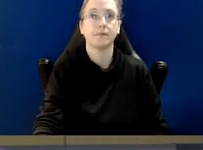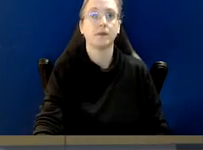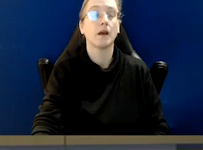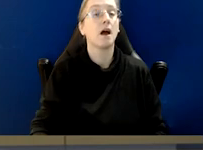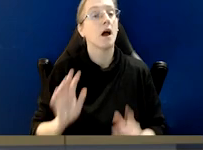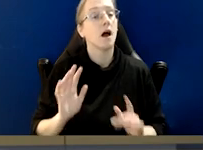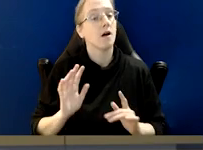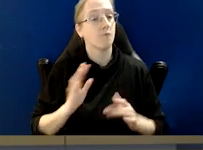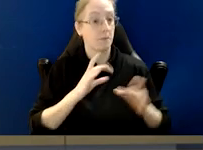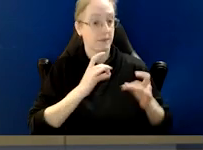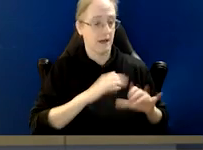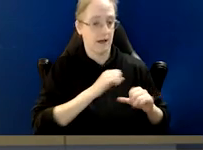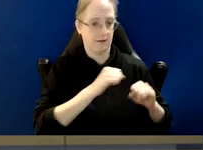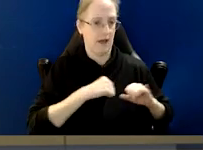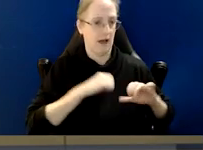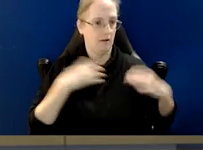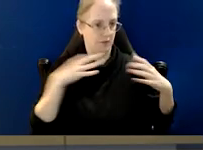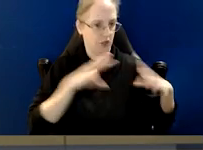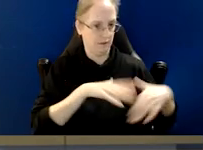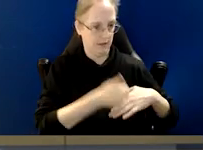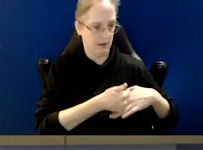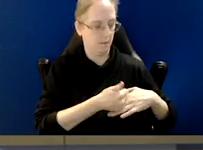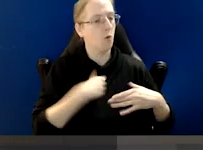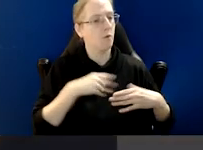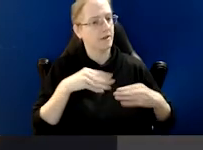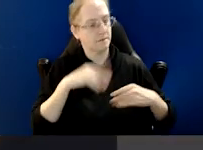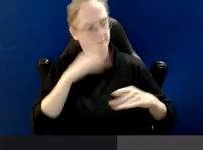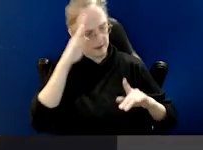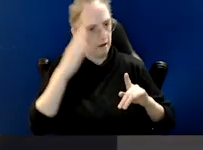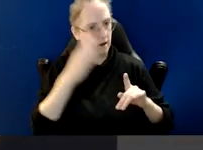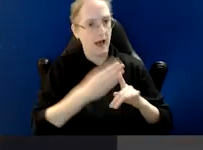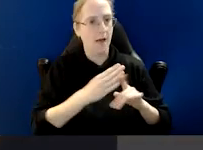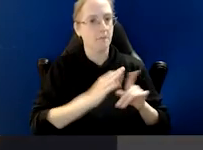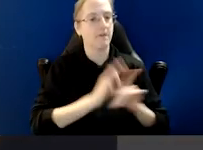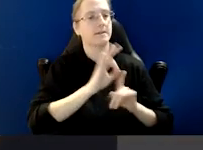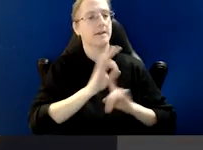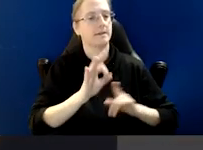So from the outset of the commission, we embraced as our mission enhancing